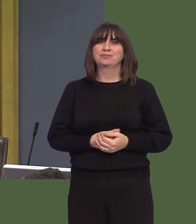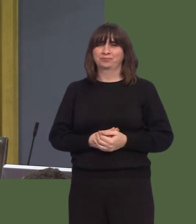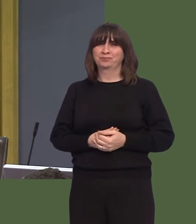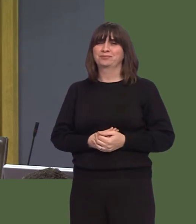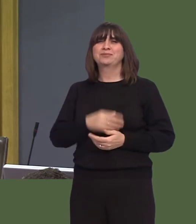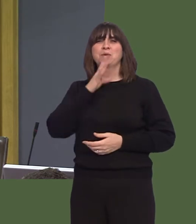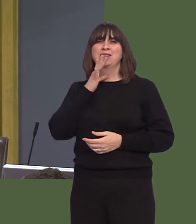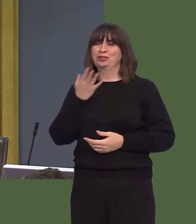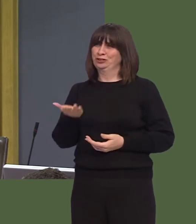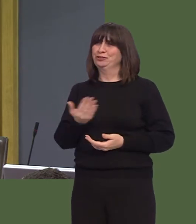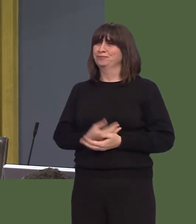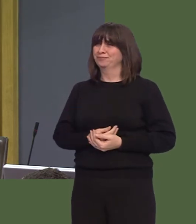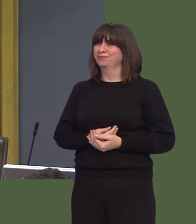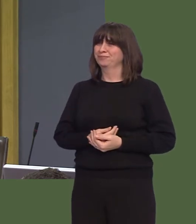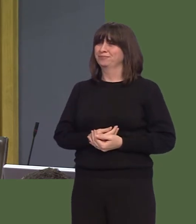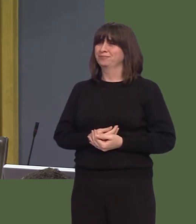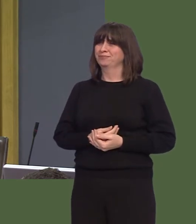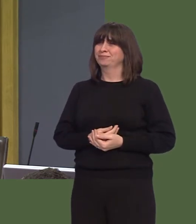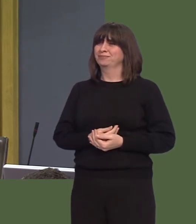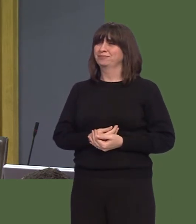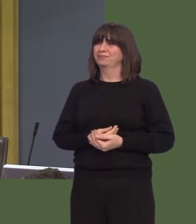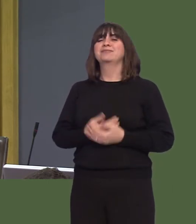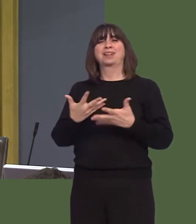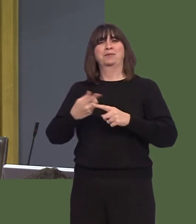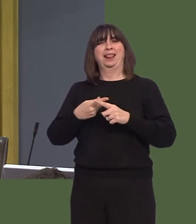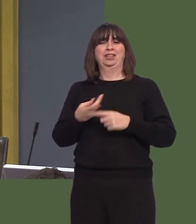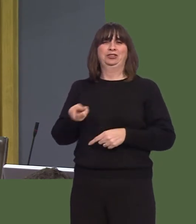Steffan Lewis AM: I very much welcome yesterday's announcement by the Welsh Government to create